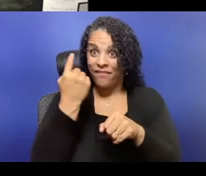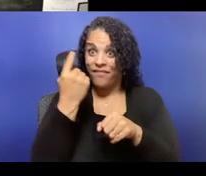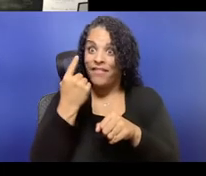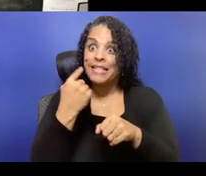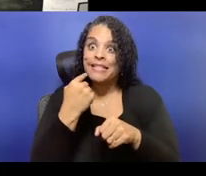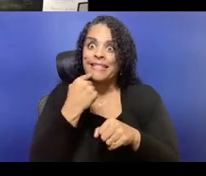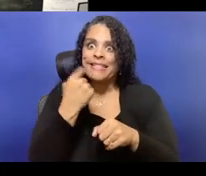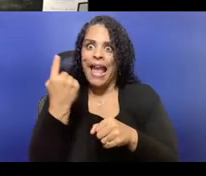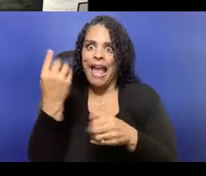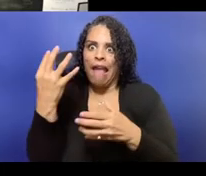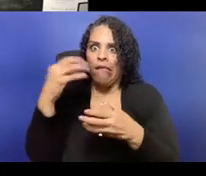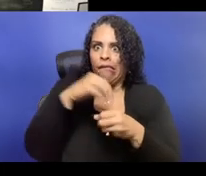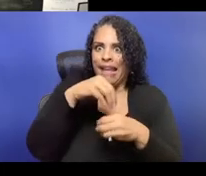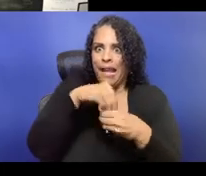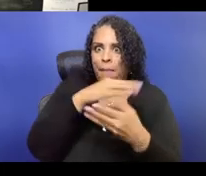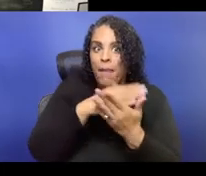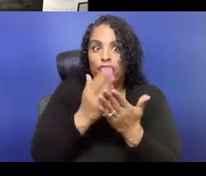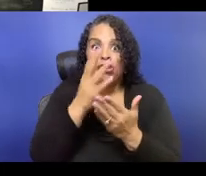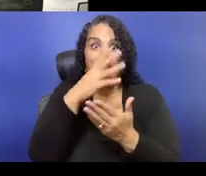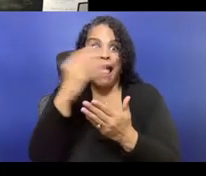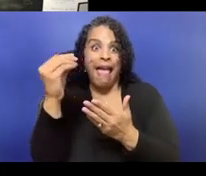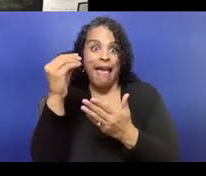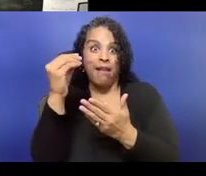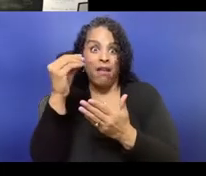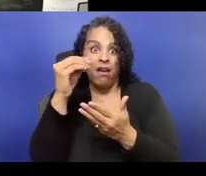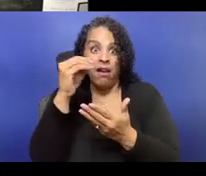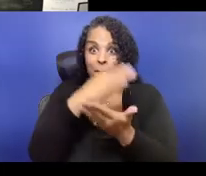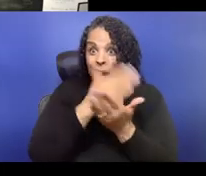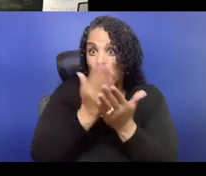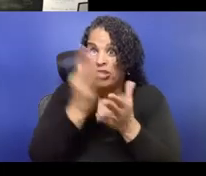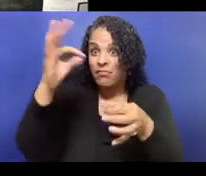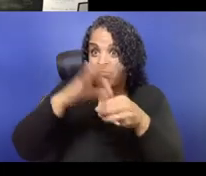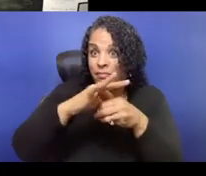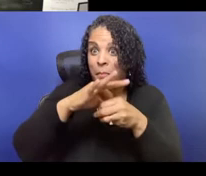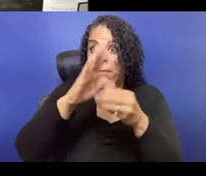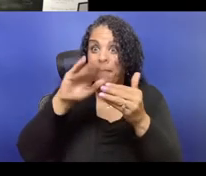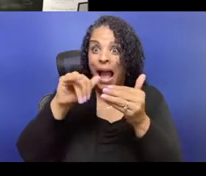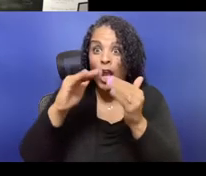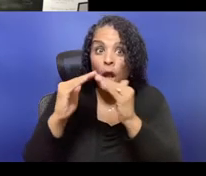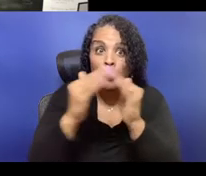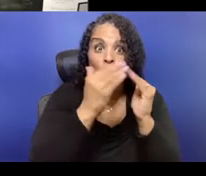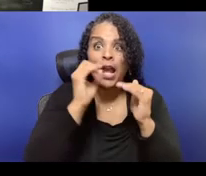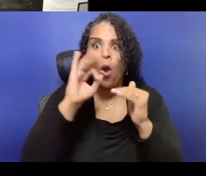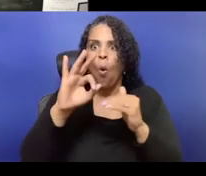So like one thing I was thinking about, too, was the relationship the pandemic has really shown